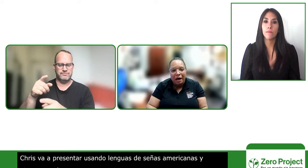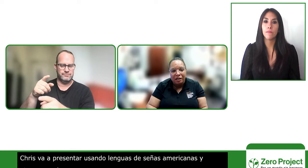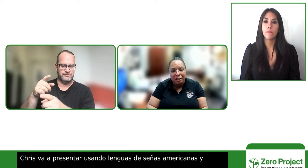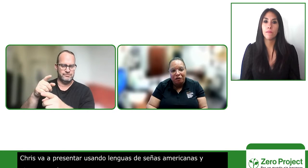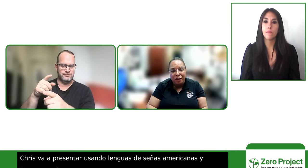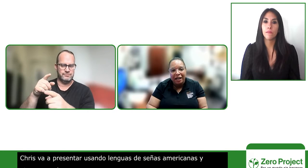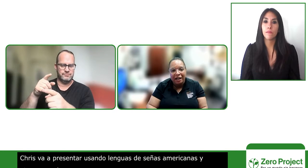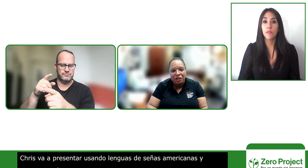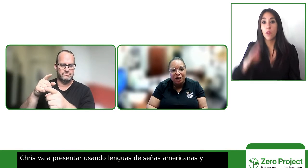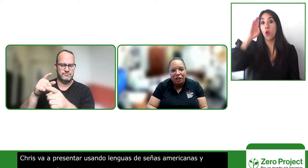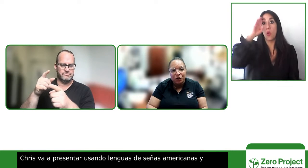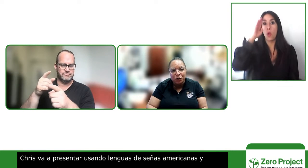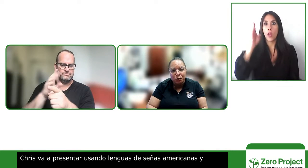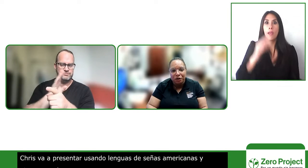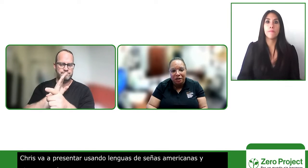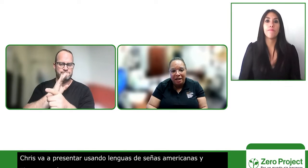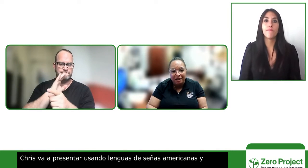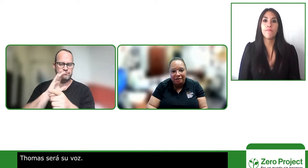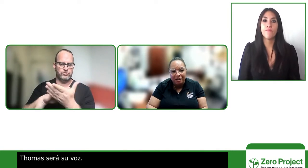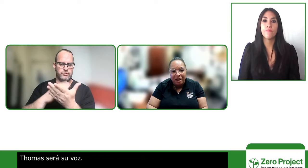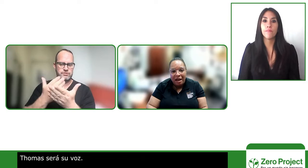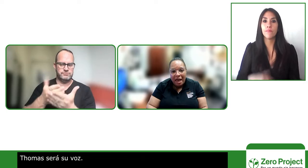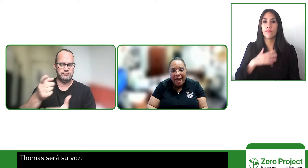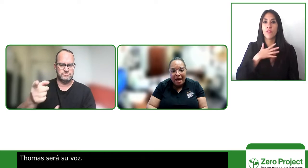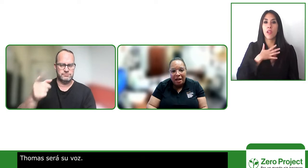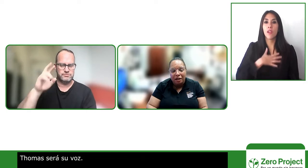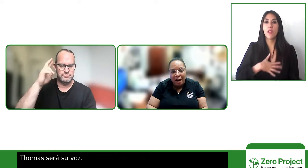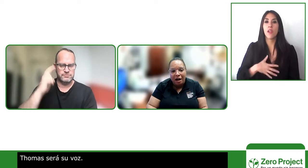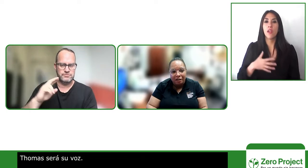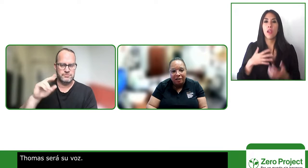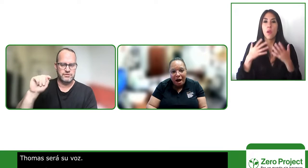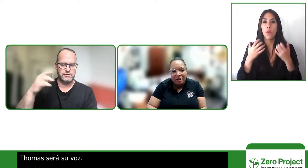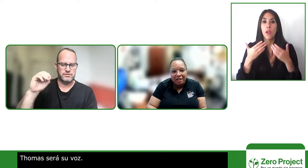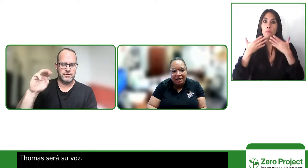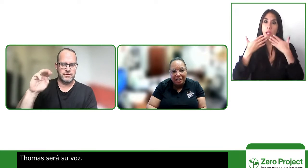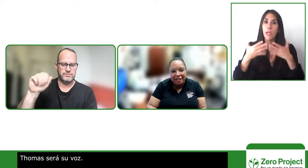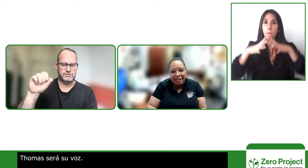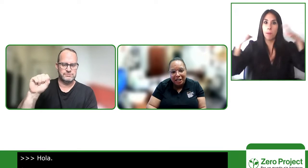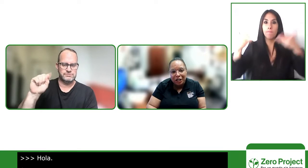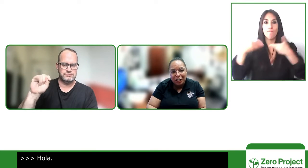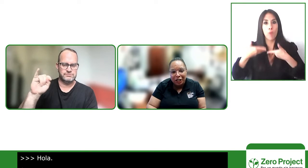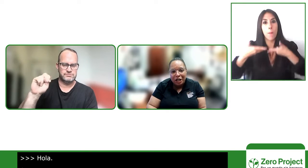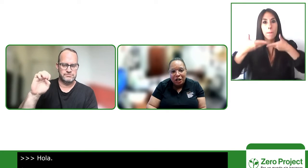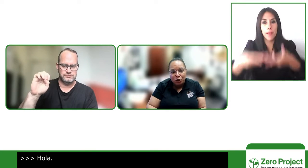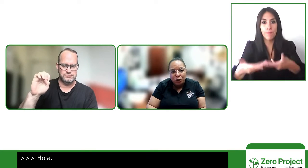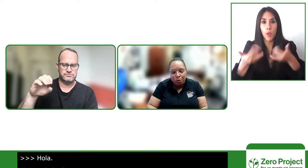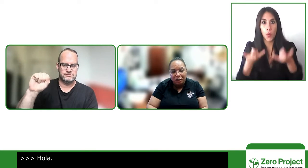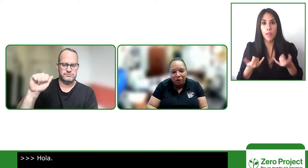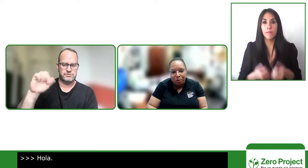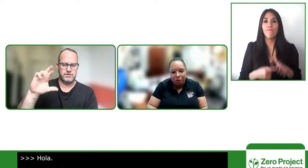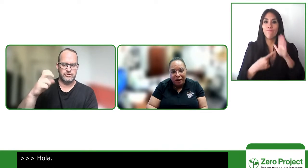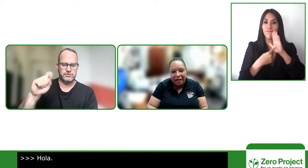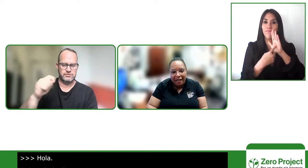us inviting us here to present and uh thomastine is here to be providing